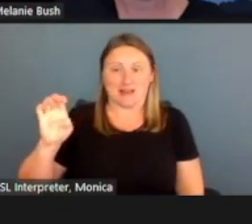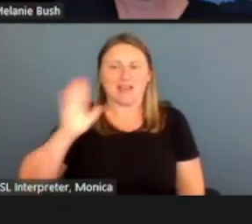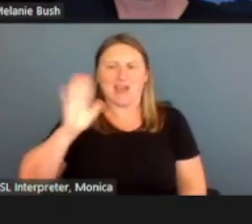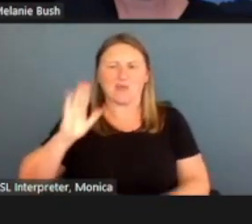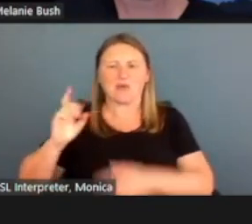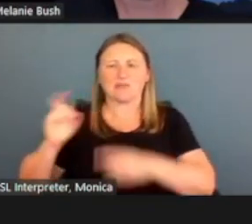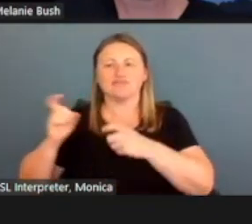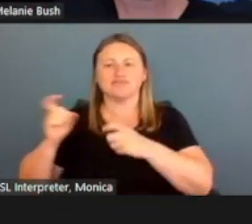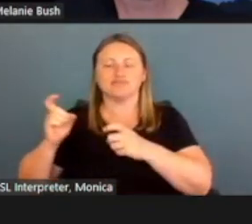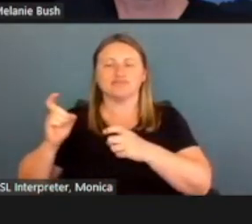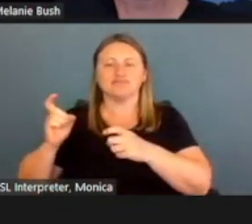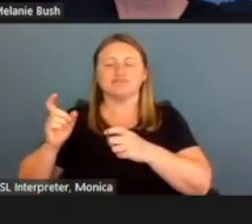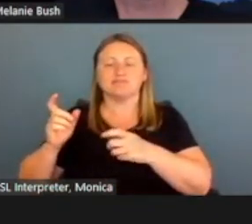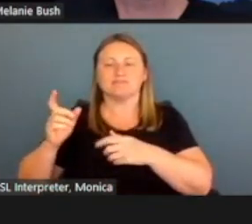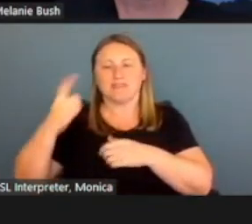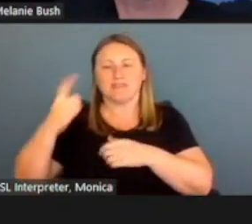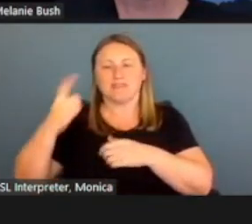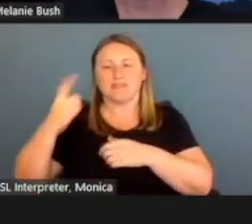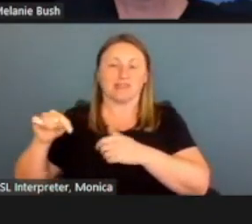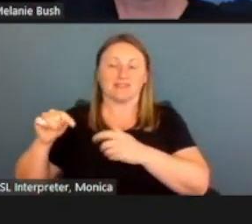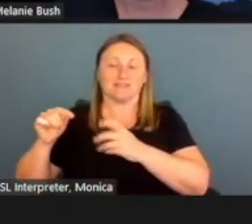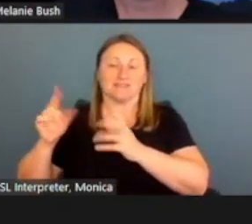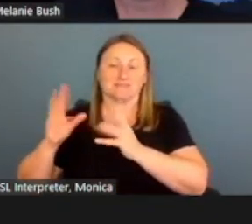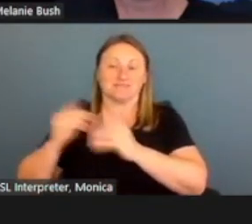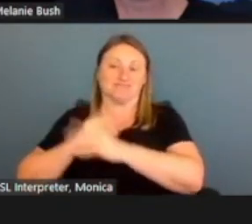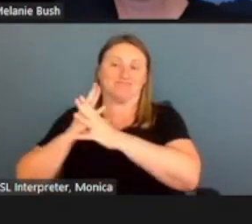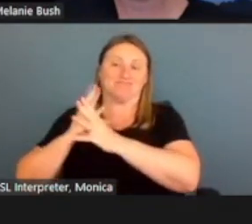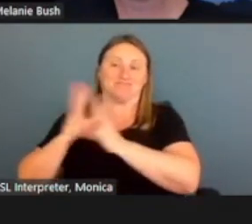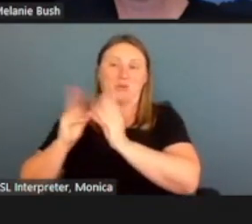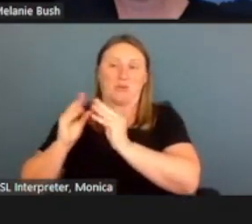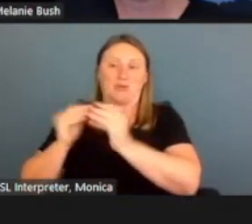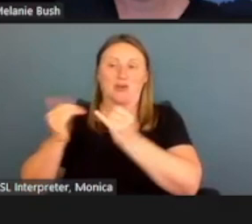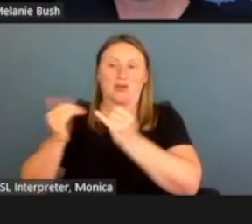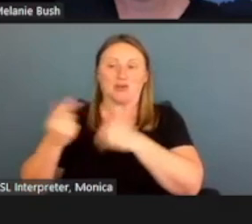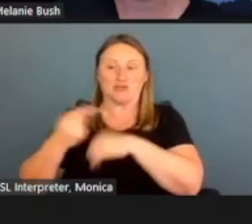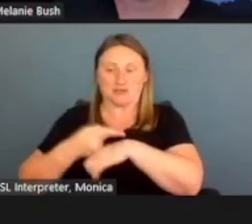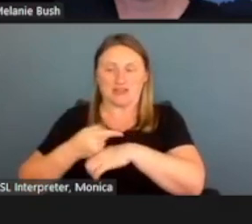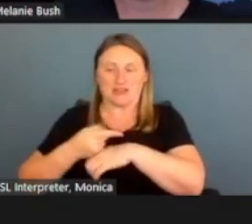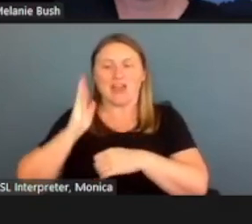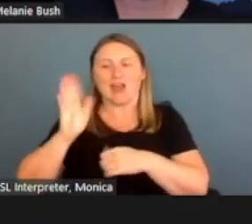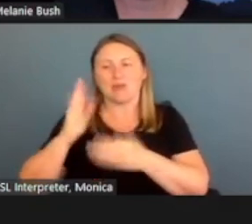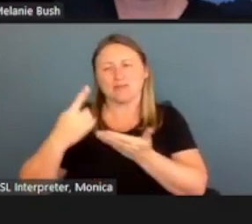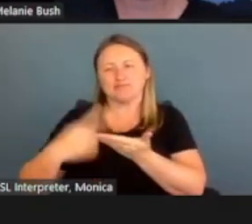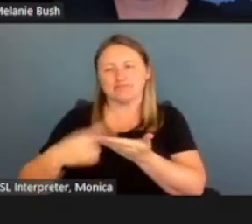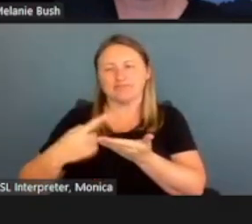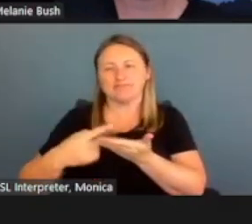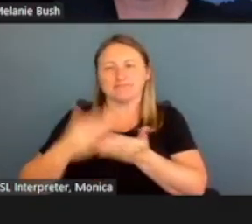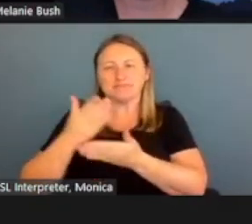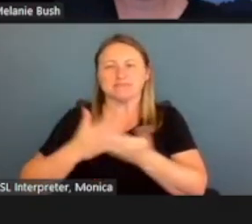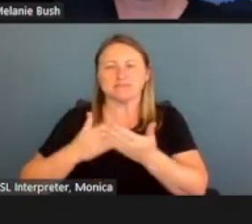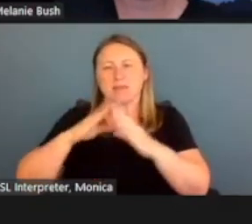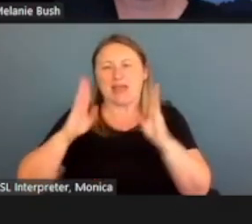for our webinar today and I'm just going to cover a few housekeeping items with everyone.